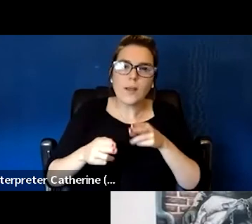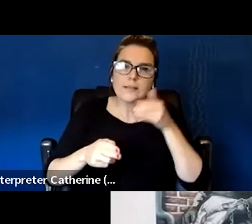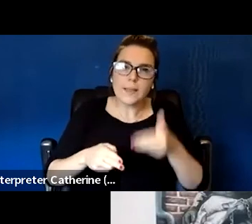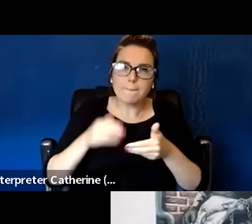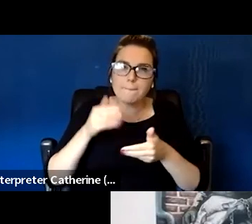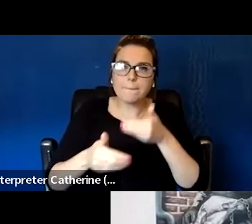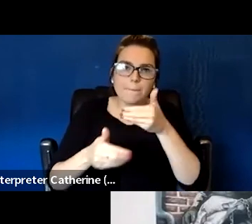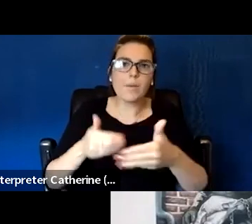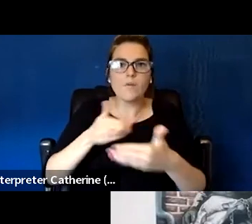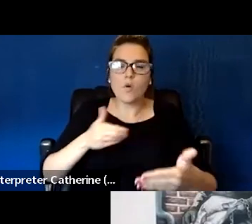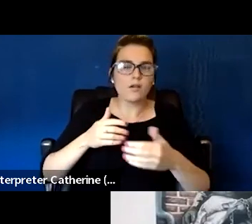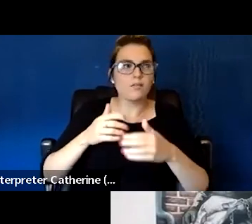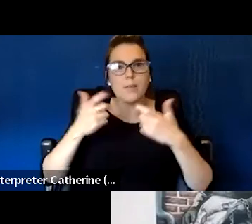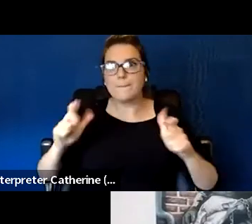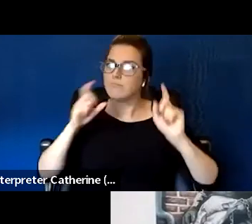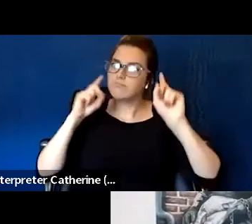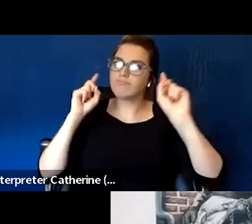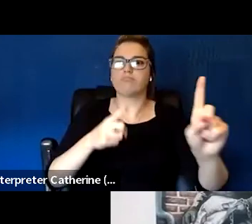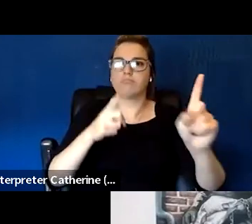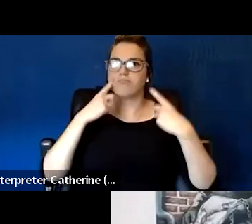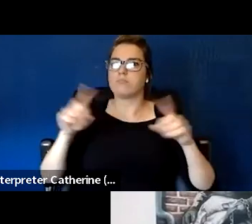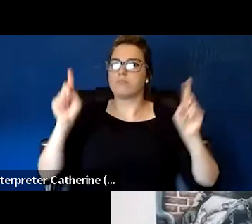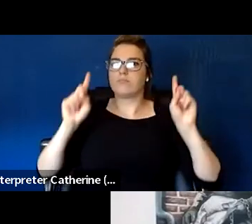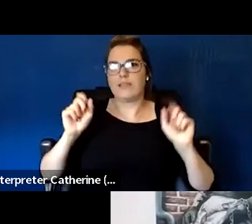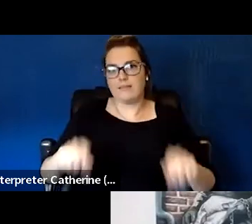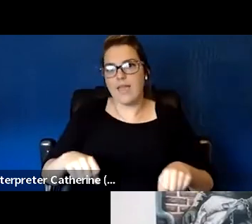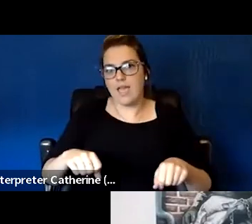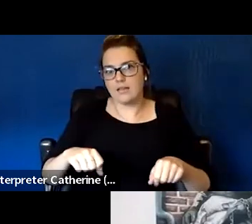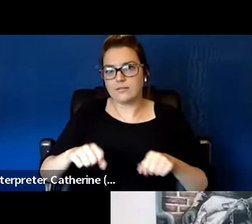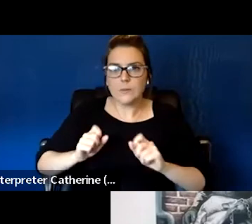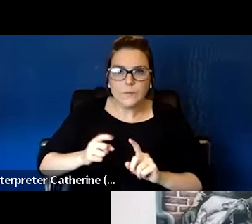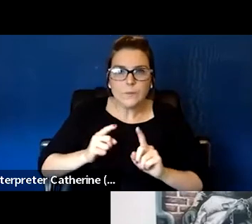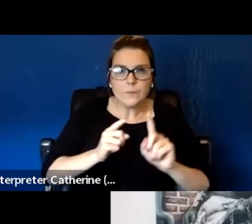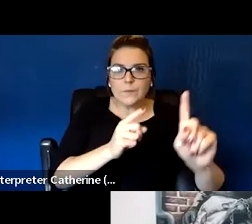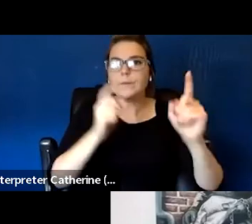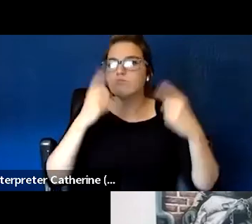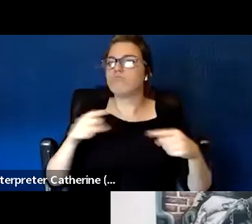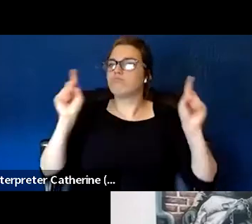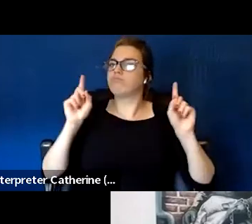assessing the situation, the person's willingness and also a team as well.